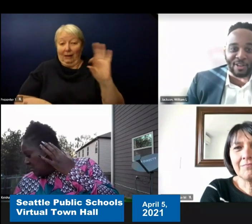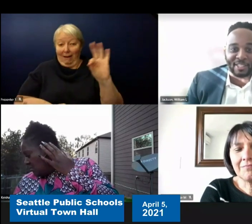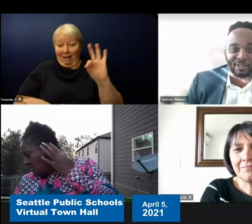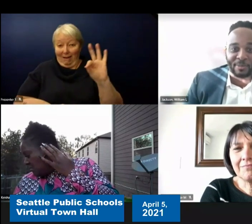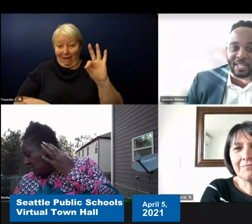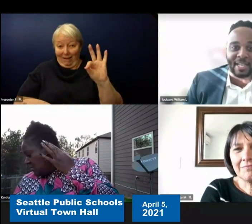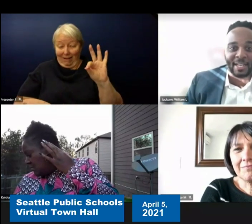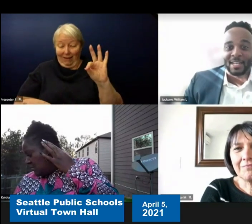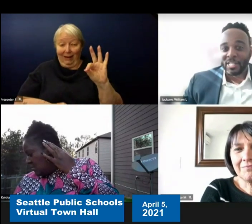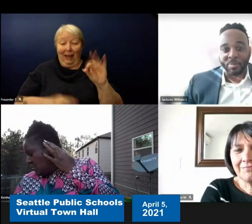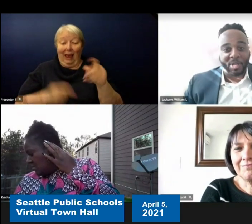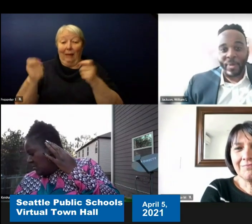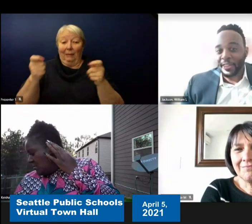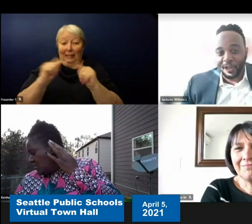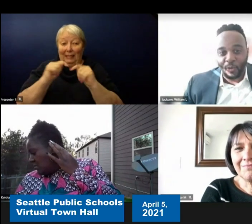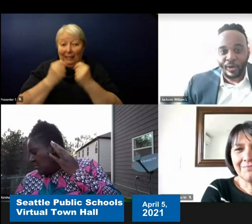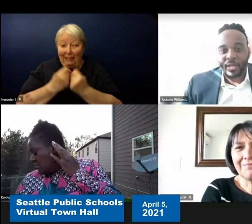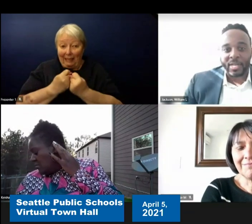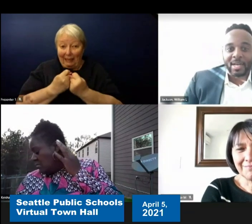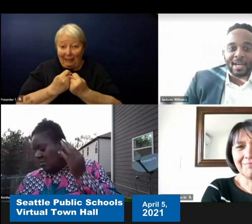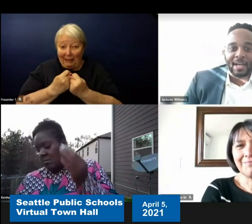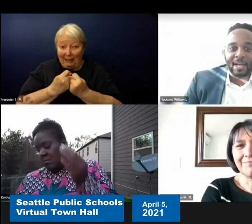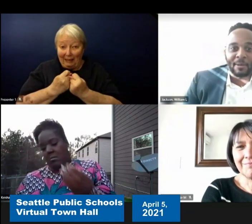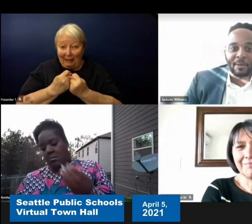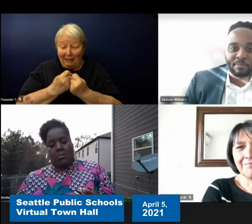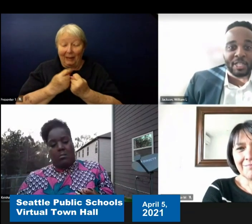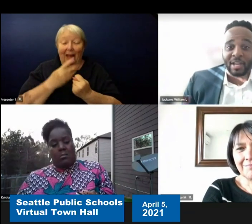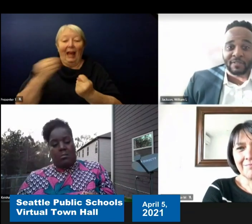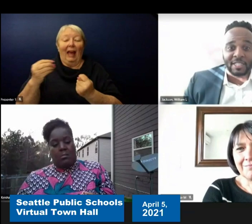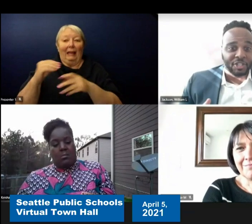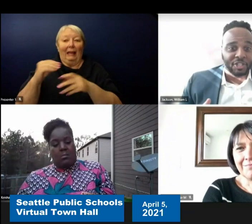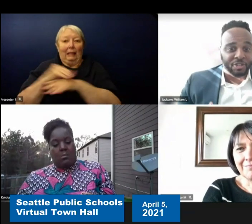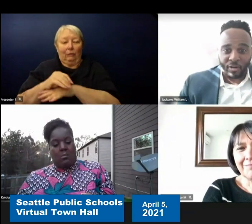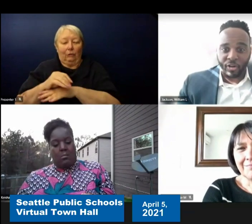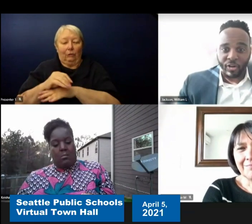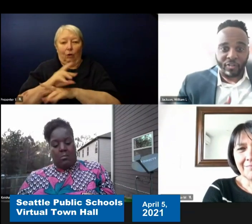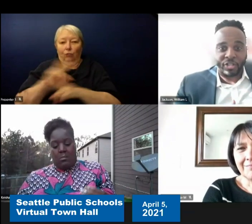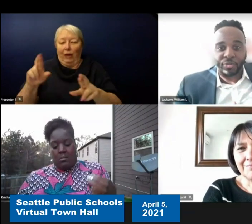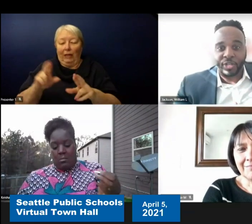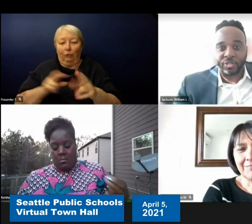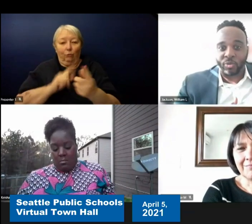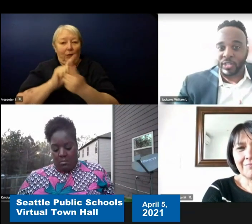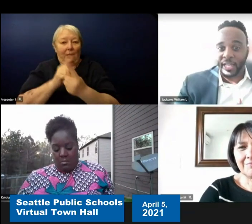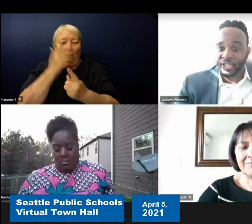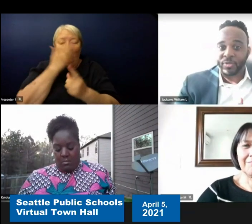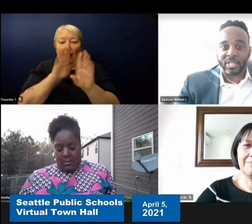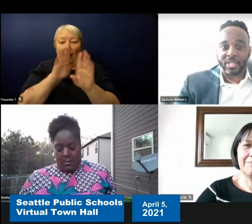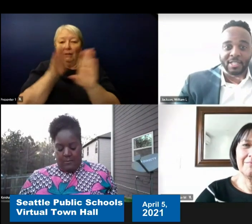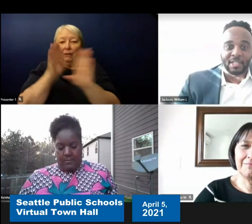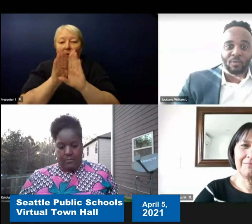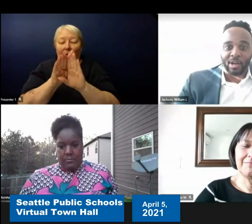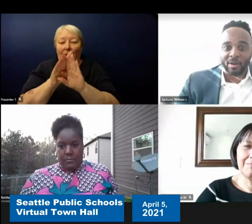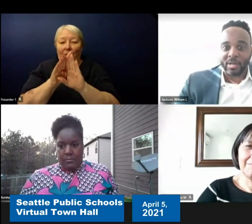excited to meet them at the door. Because we have to teach our all of our students what the insurance is and where they can